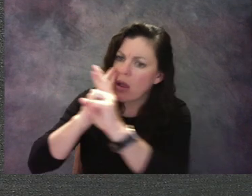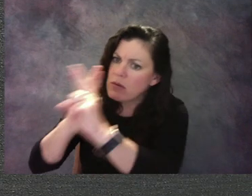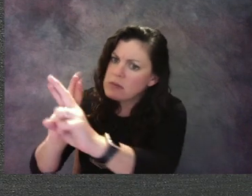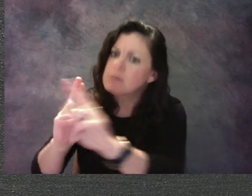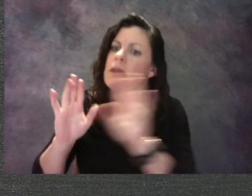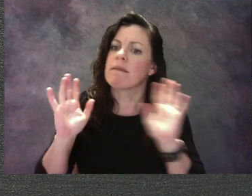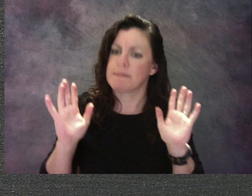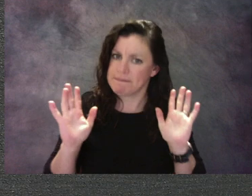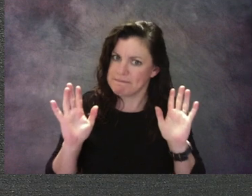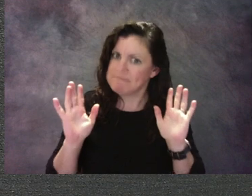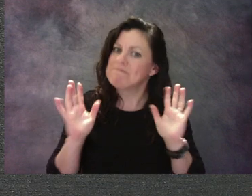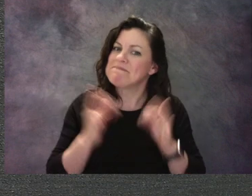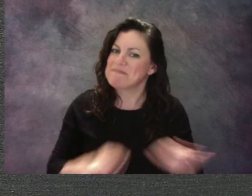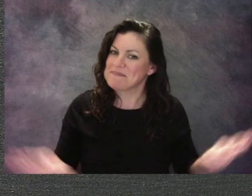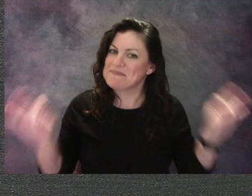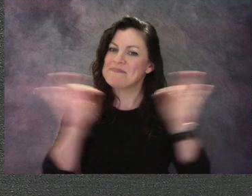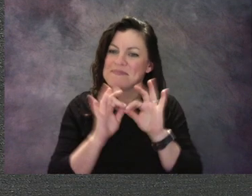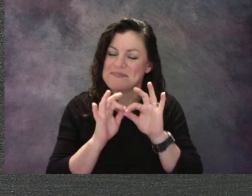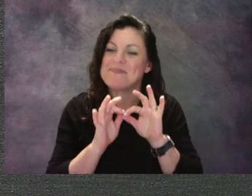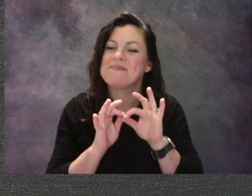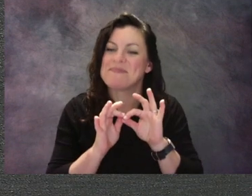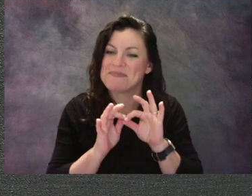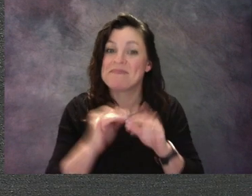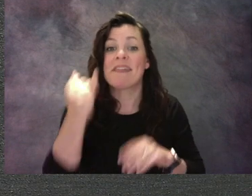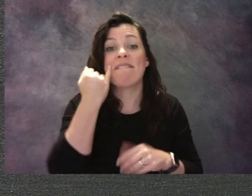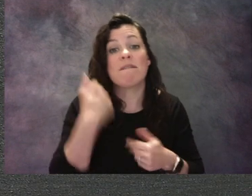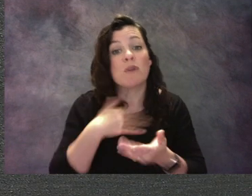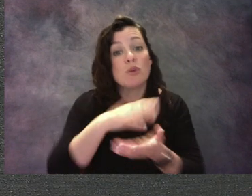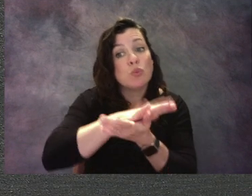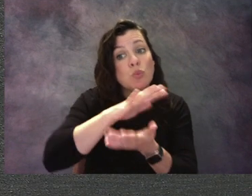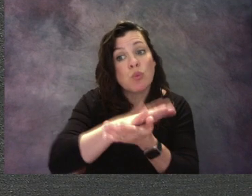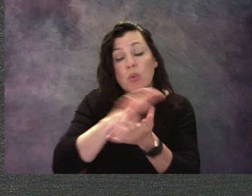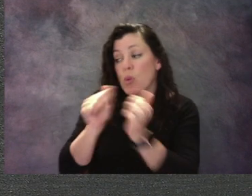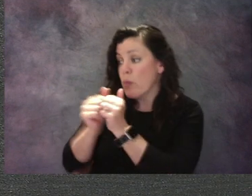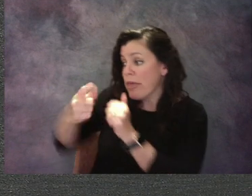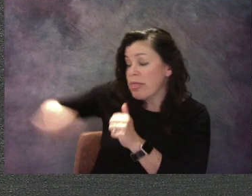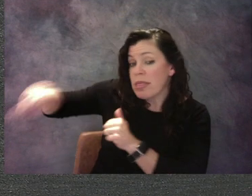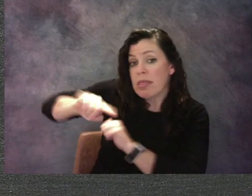with your classmates, your family members, your friends.